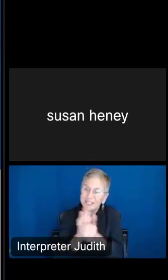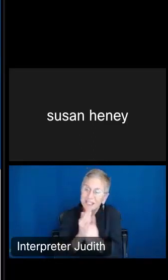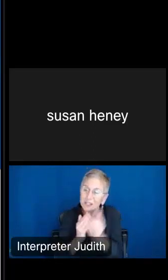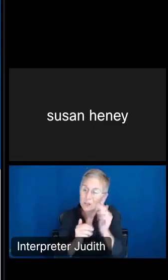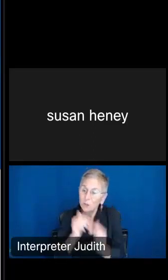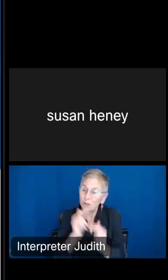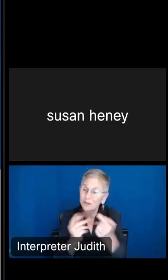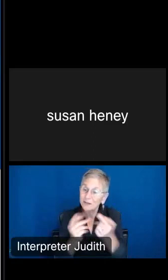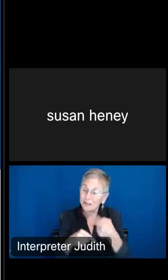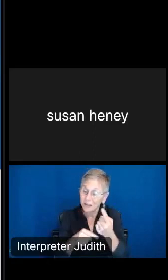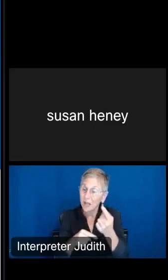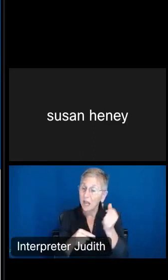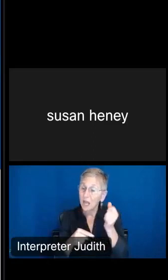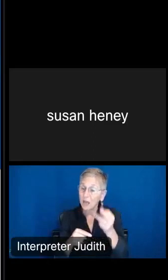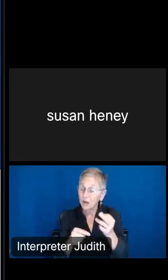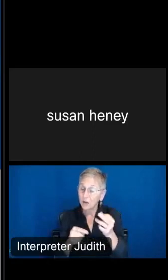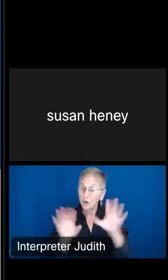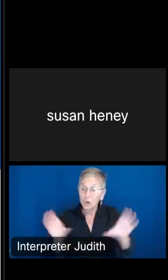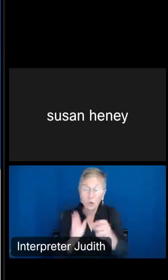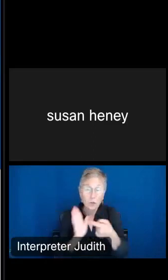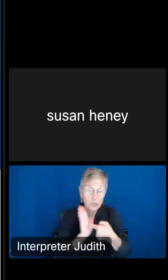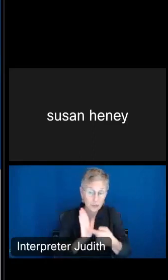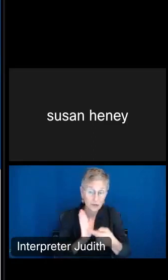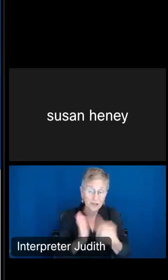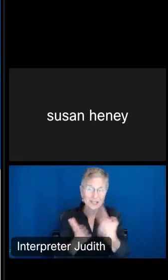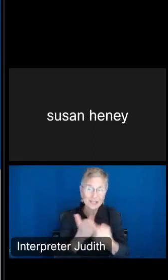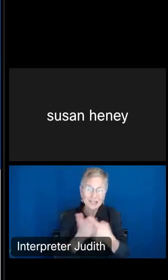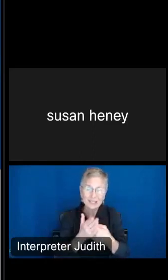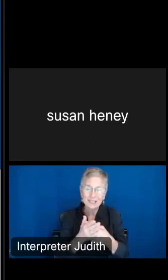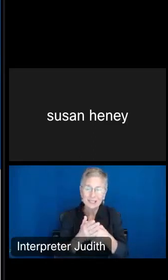to go on to this demo, and we're going to talk about emergency management planning,